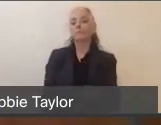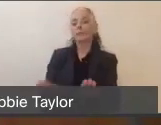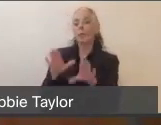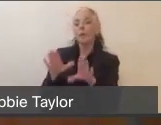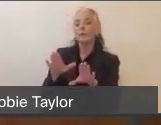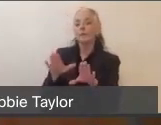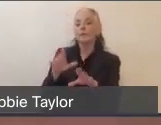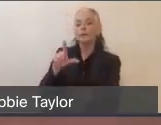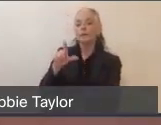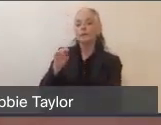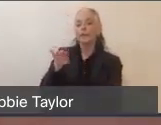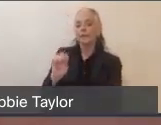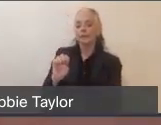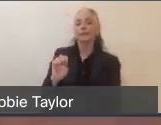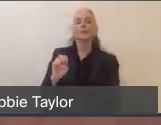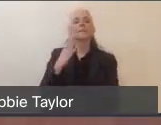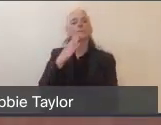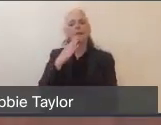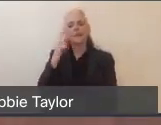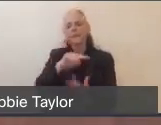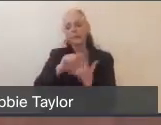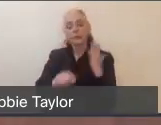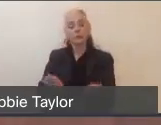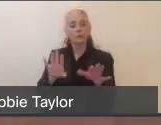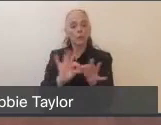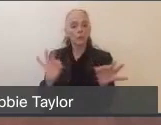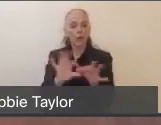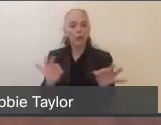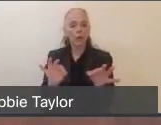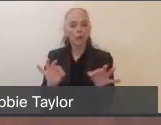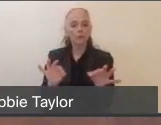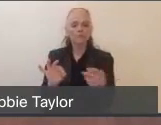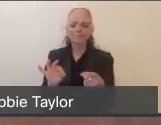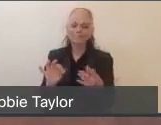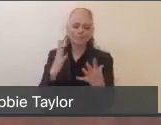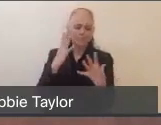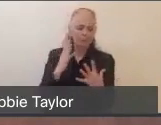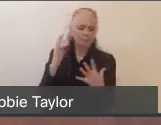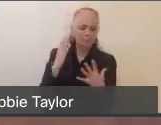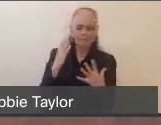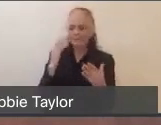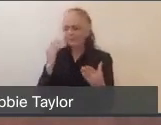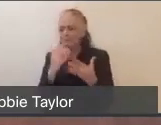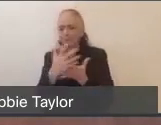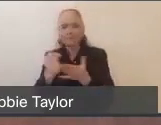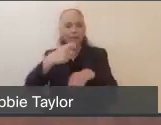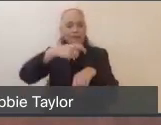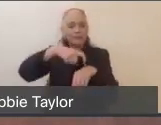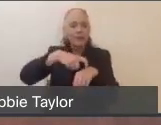Thank you for that, for all those great remarks. And unfortunately, we are about out of time for what we had planned today,